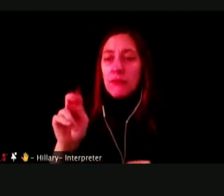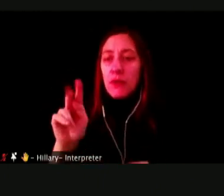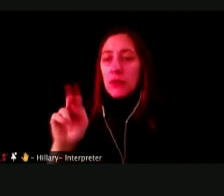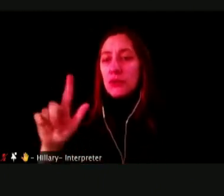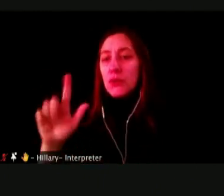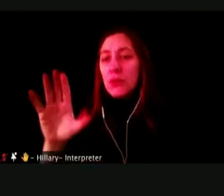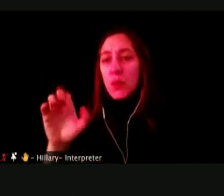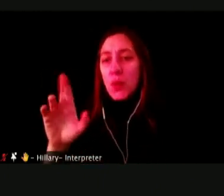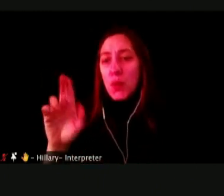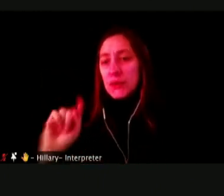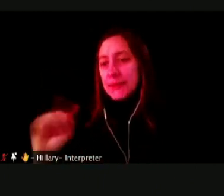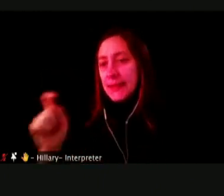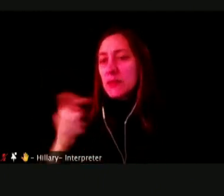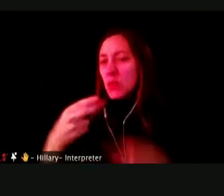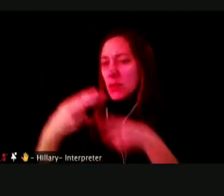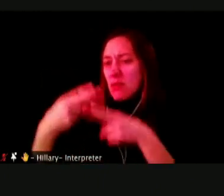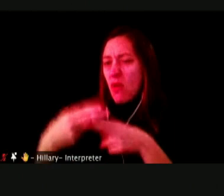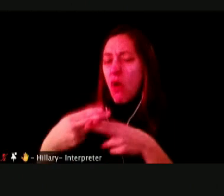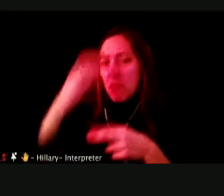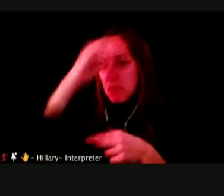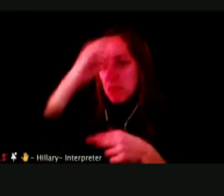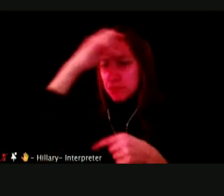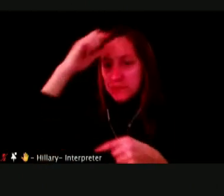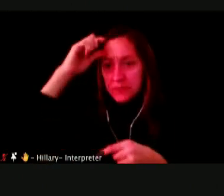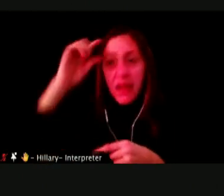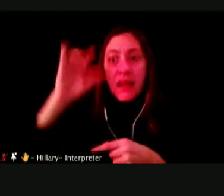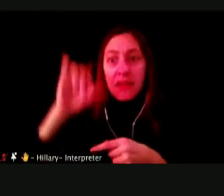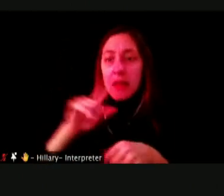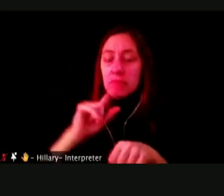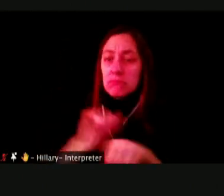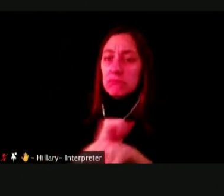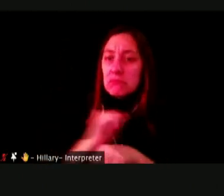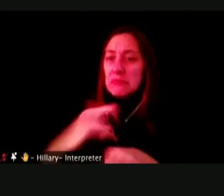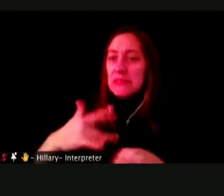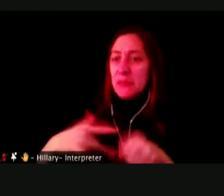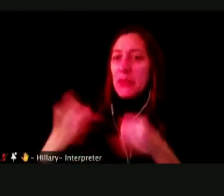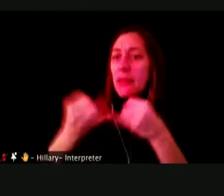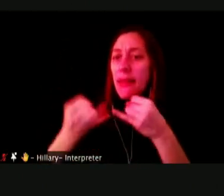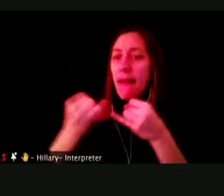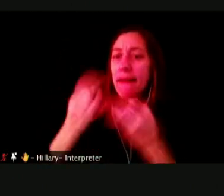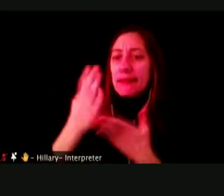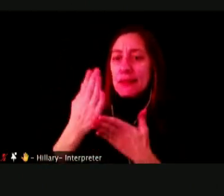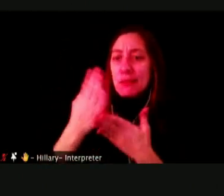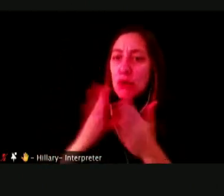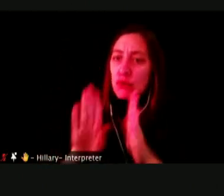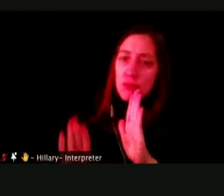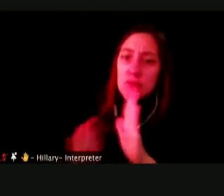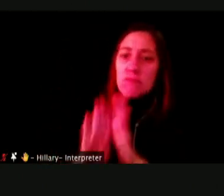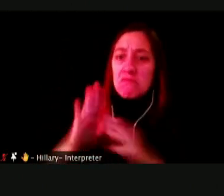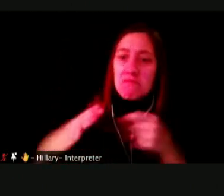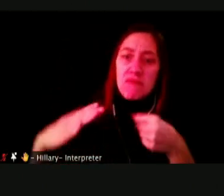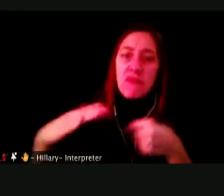THE BRAIN RESIDES. THE VERY LAST PART TO FULLY DEVELOP.